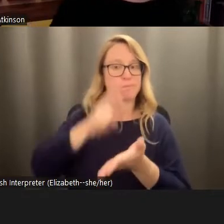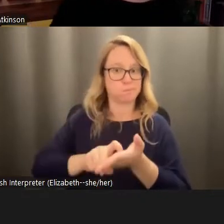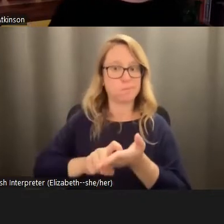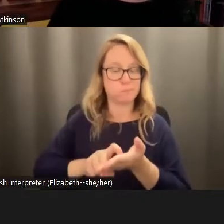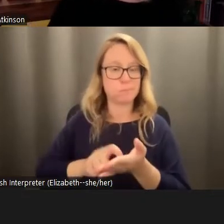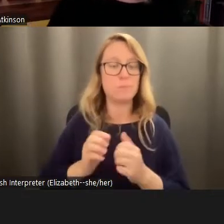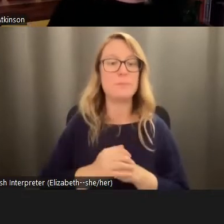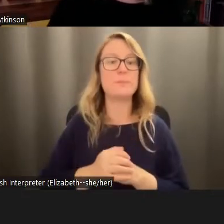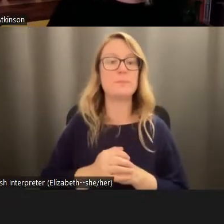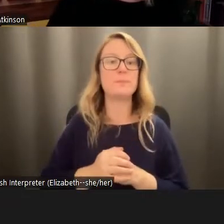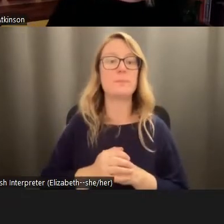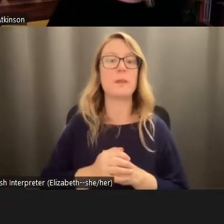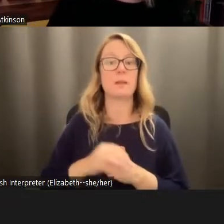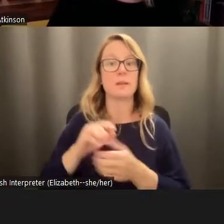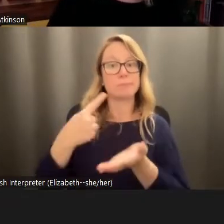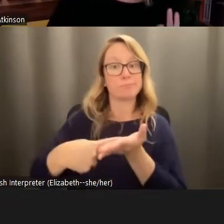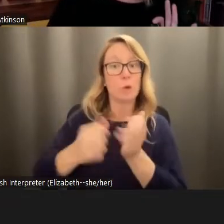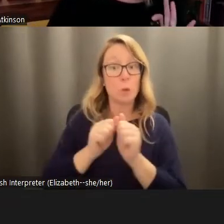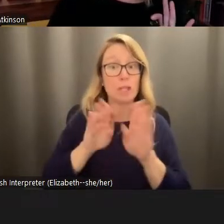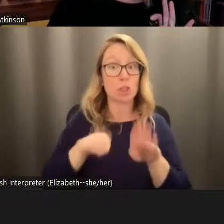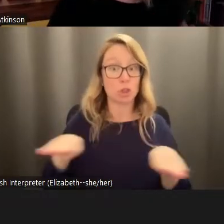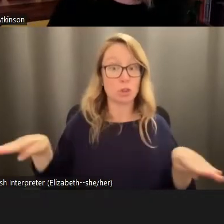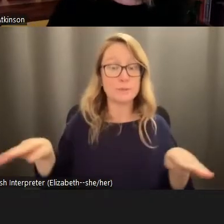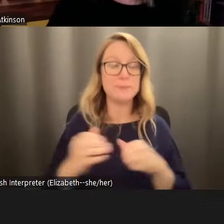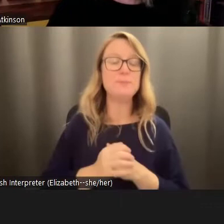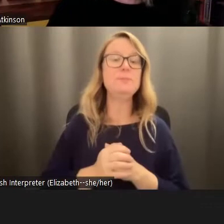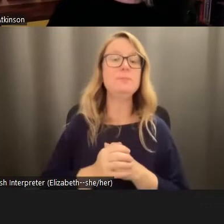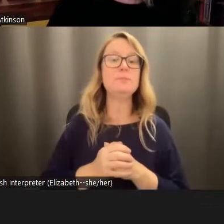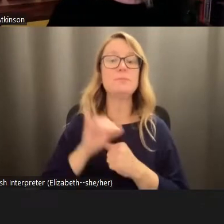conversations with children. That age group is not my